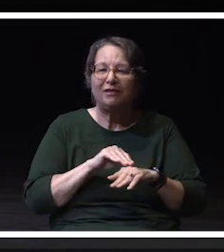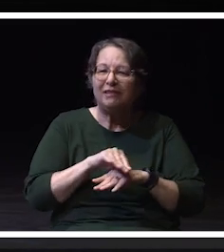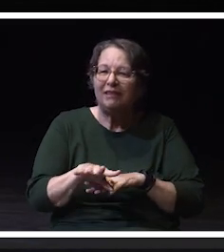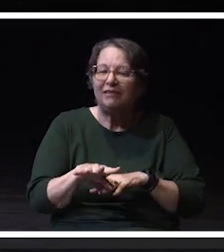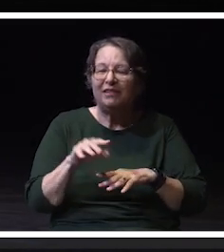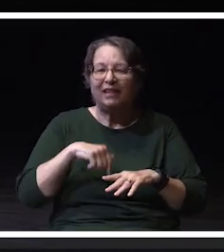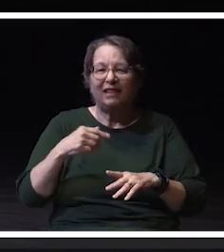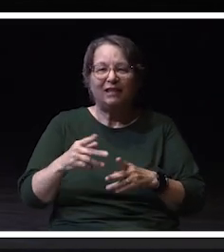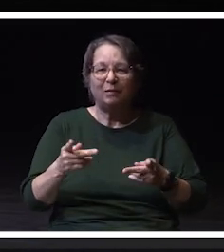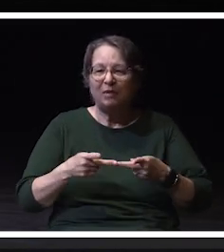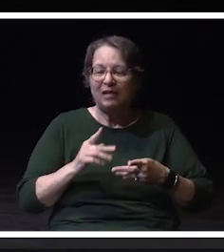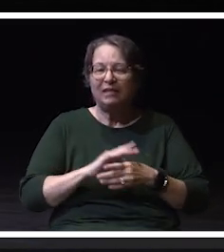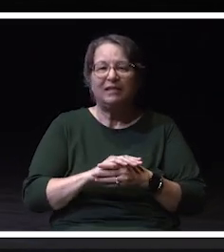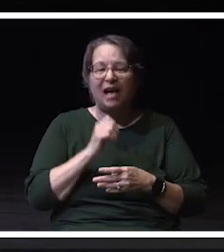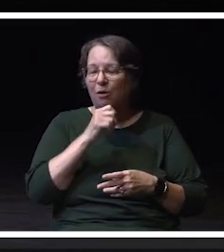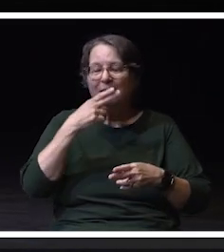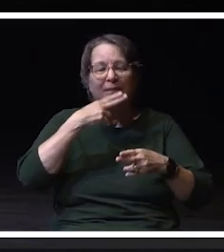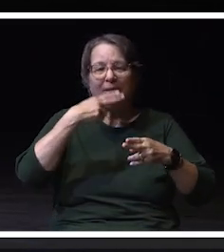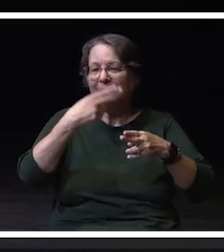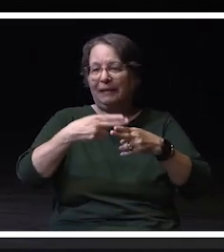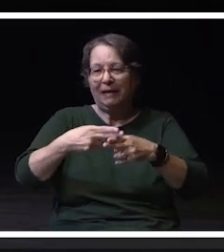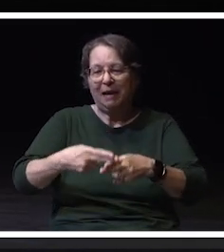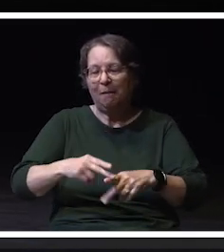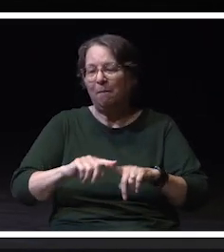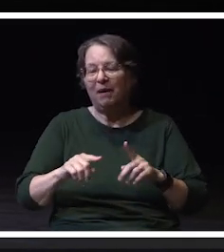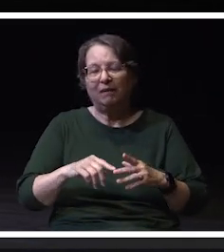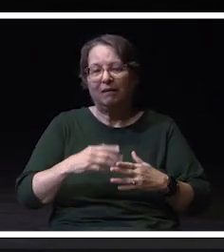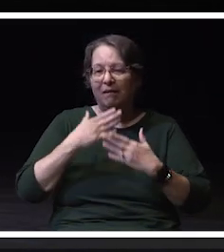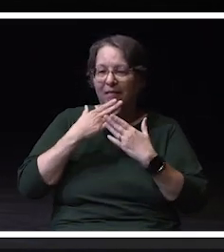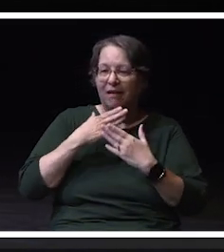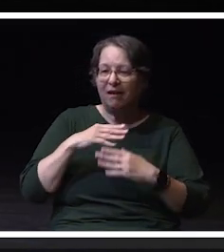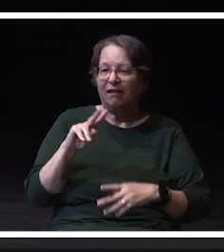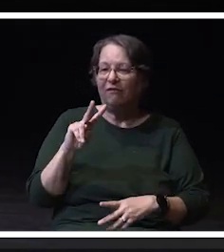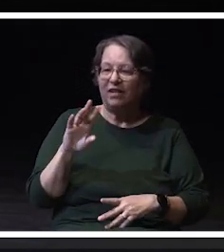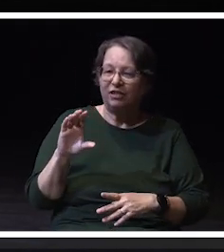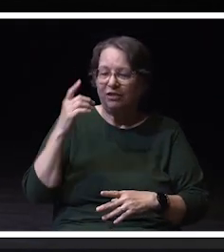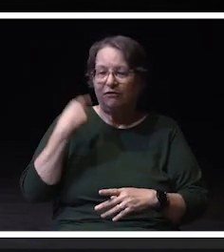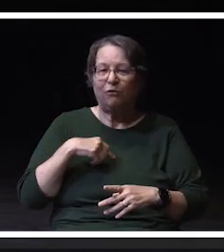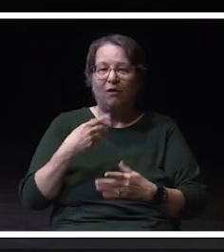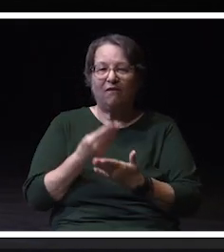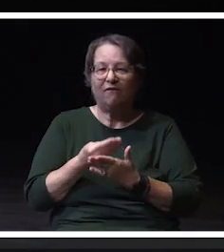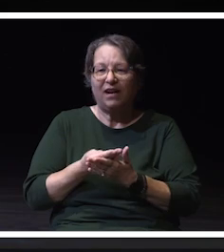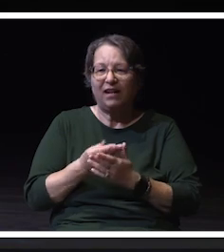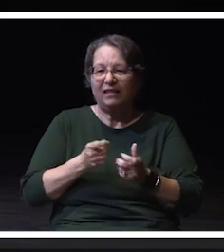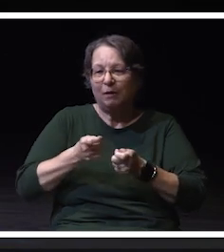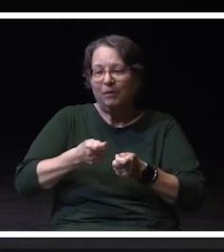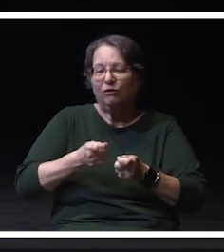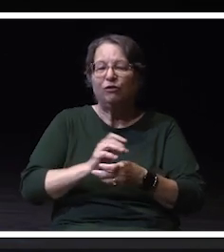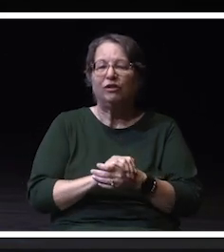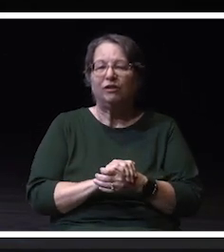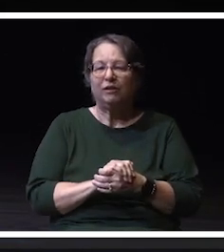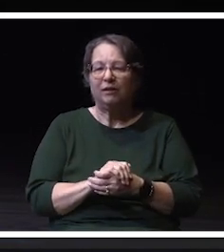calling names, but I do thank our Vice Chancellor for Finance and Administration, Brenda Jones.